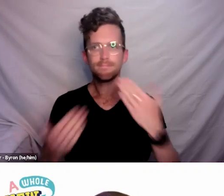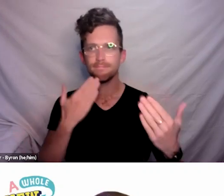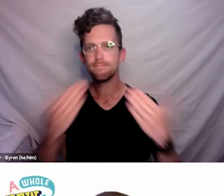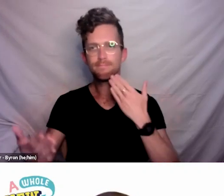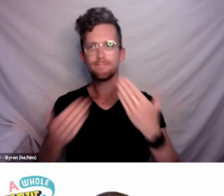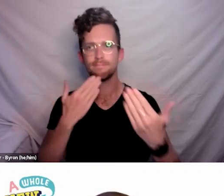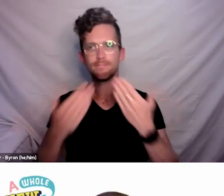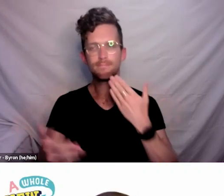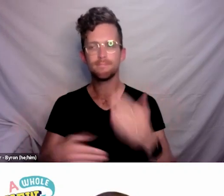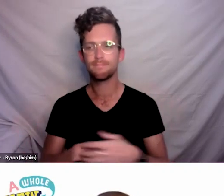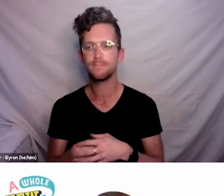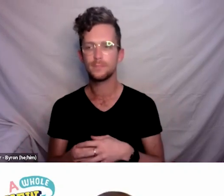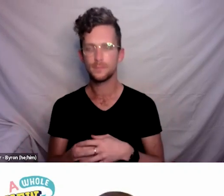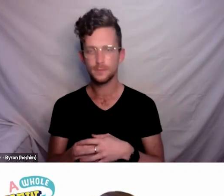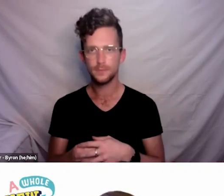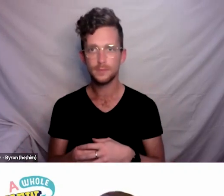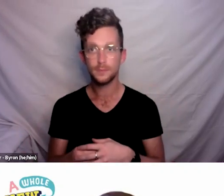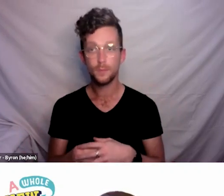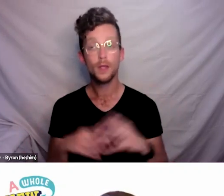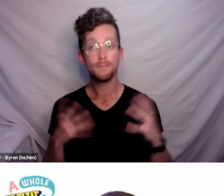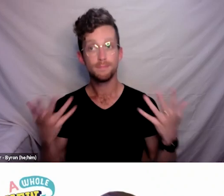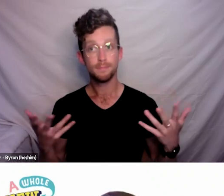As I say, the chat will remain open.